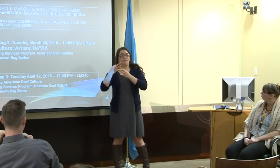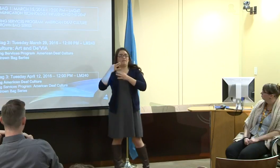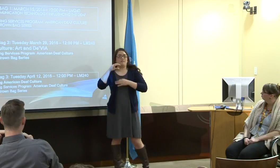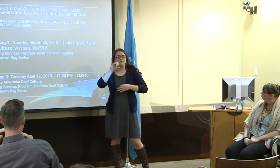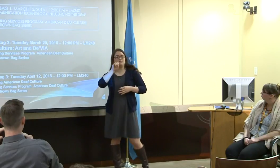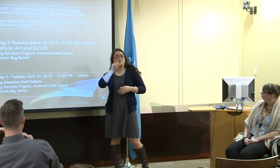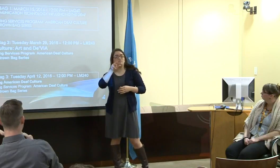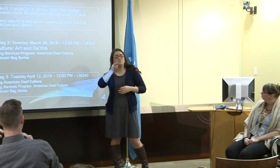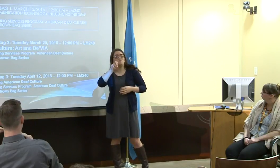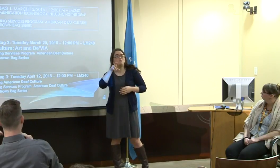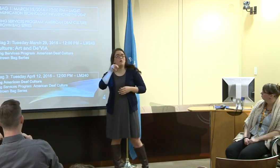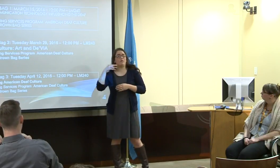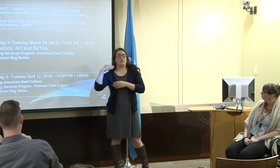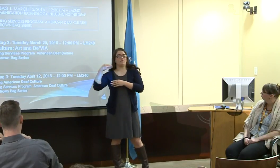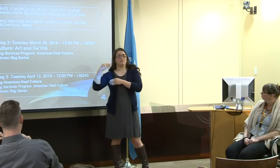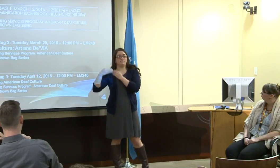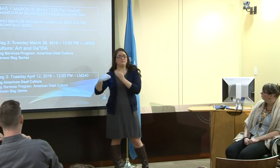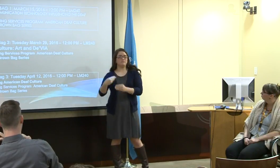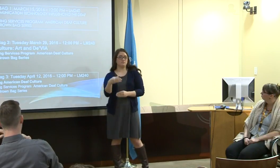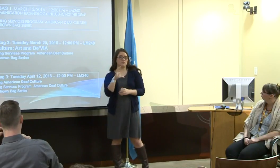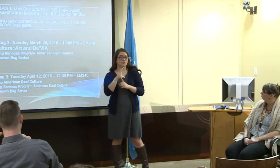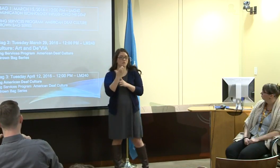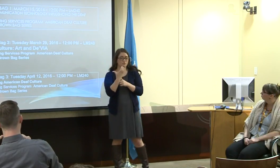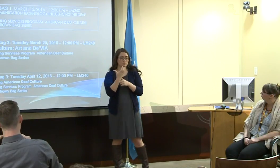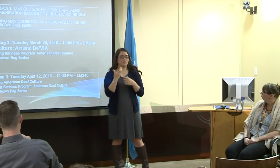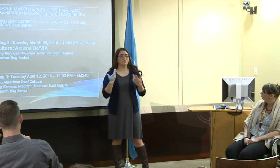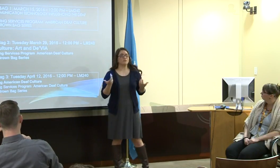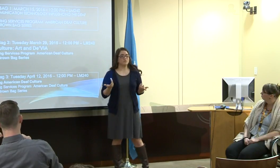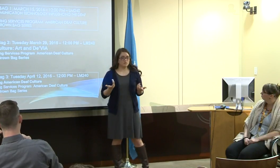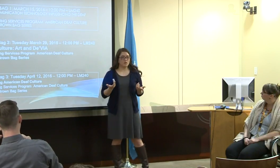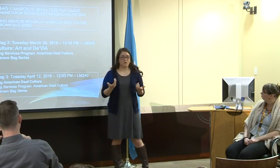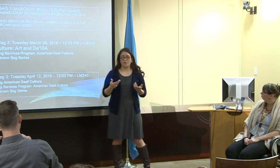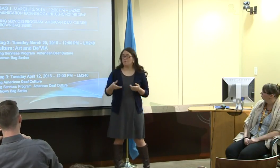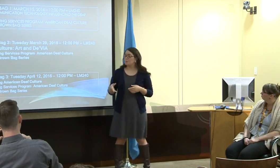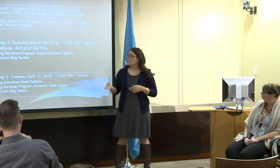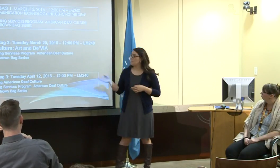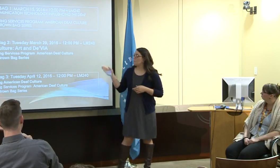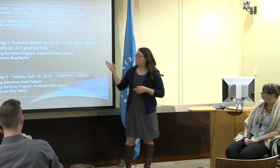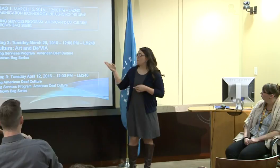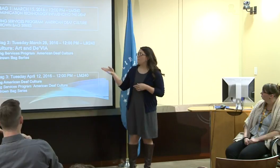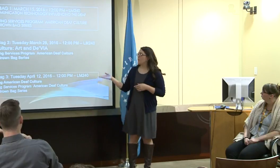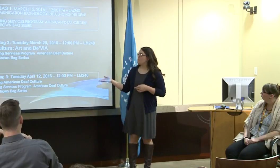It's one that's specific to my family. I'm of Samoan heritage, and so it will delve